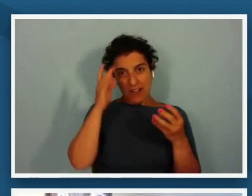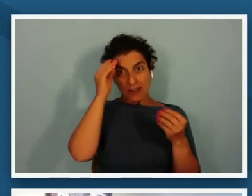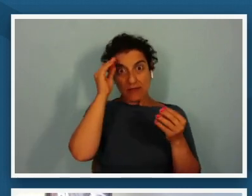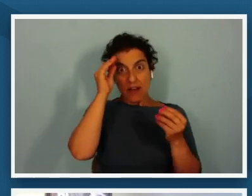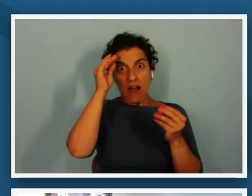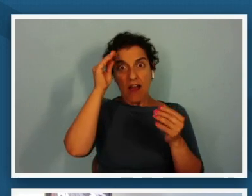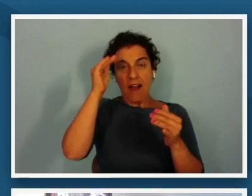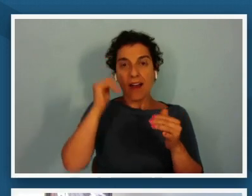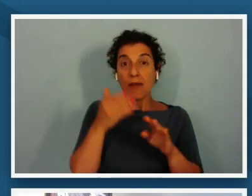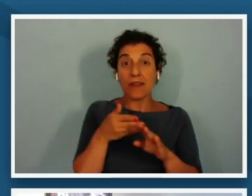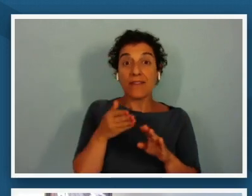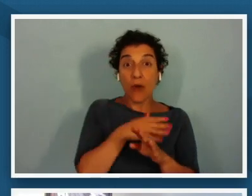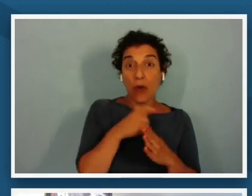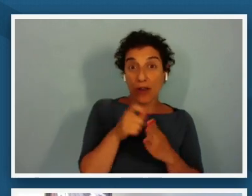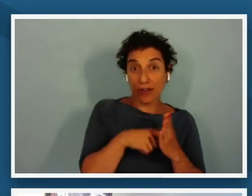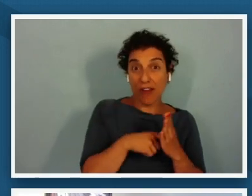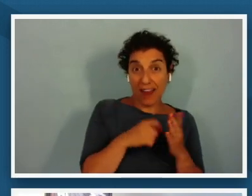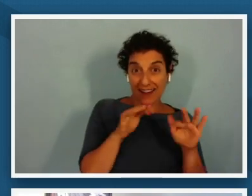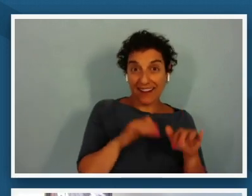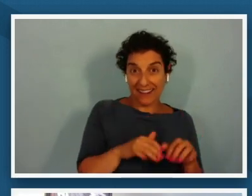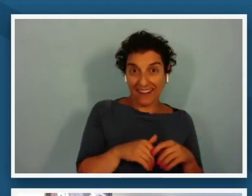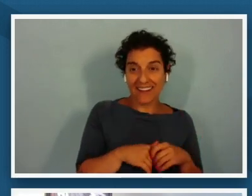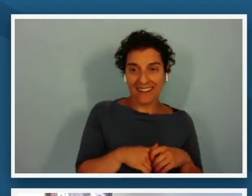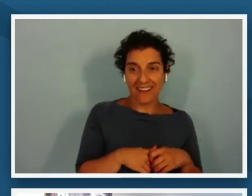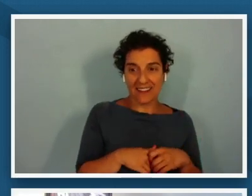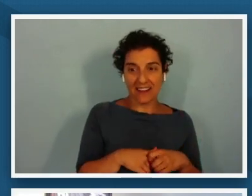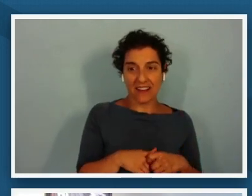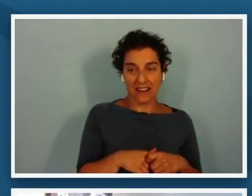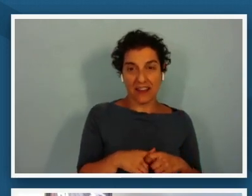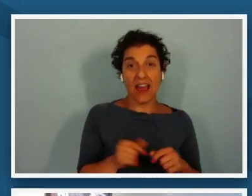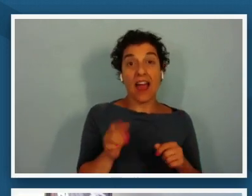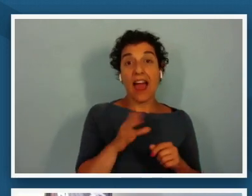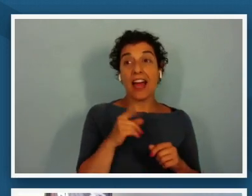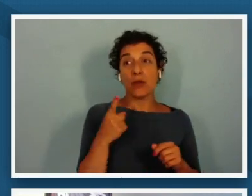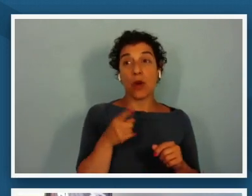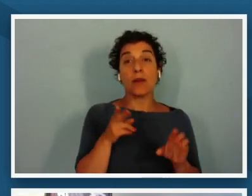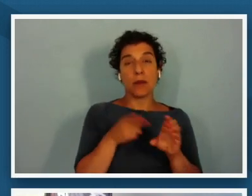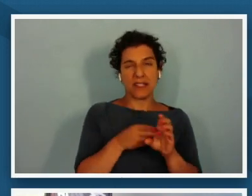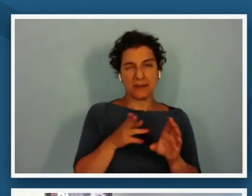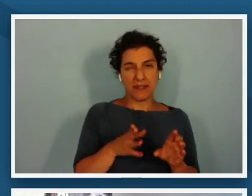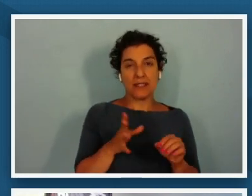writing happened um that one participant